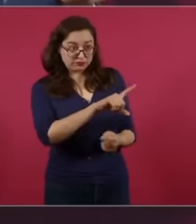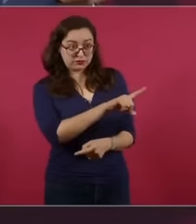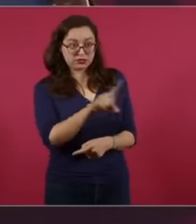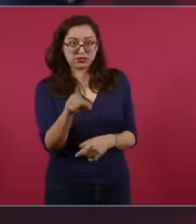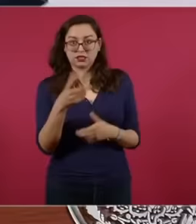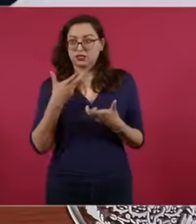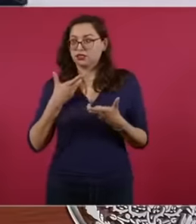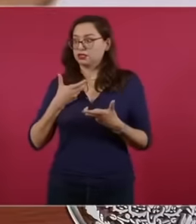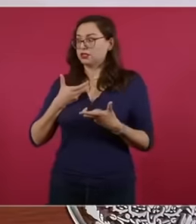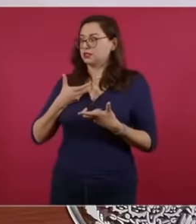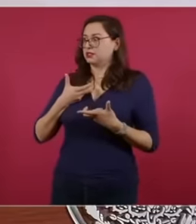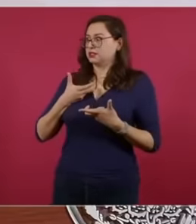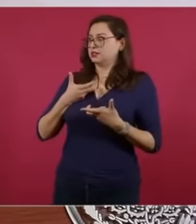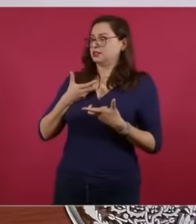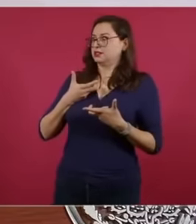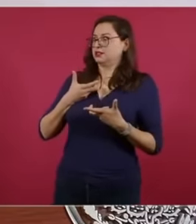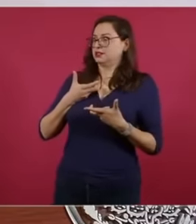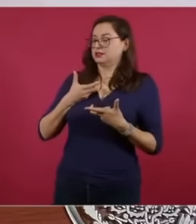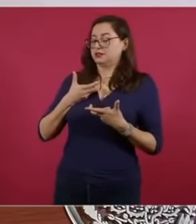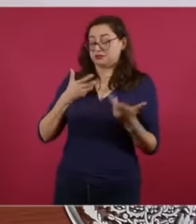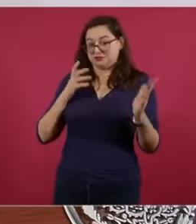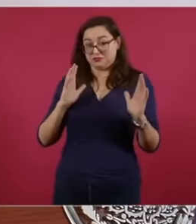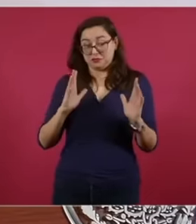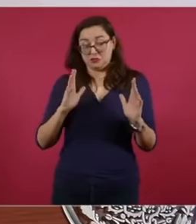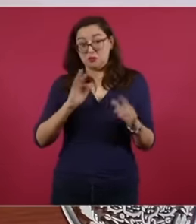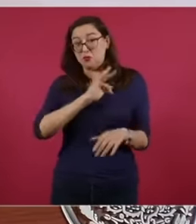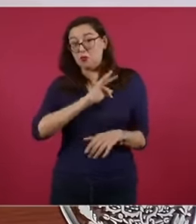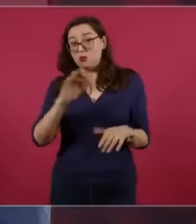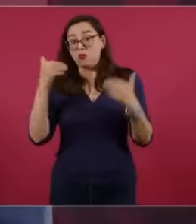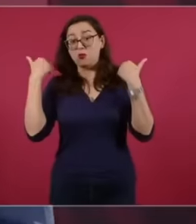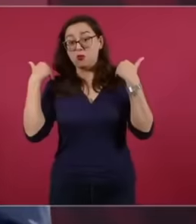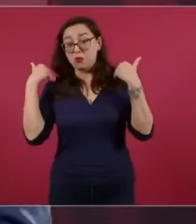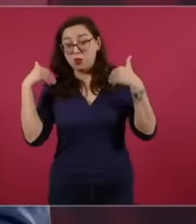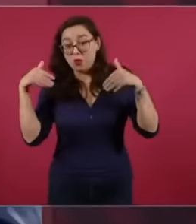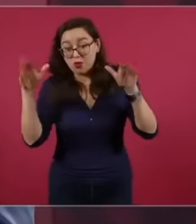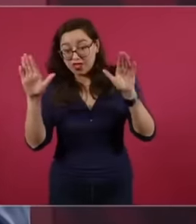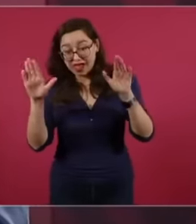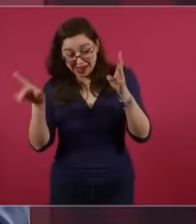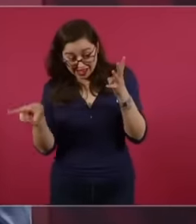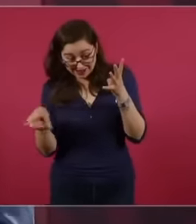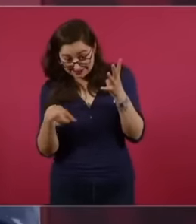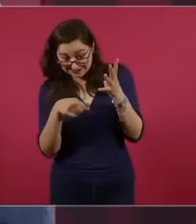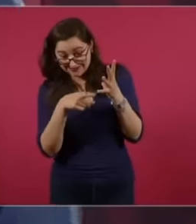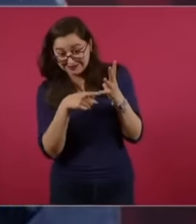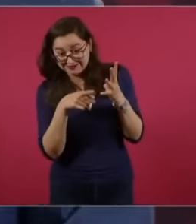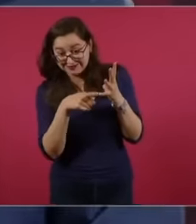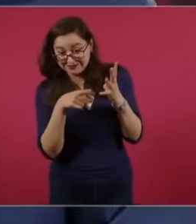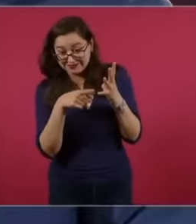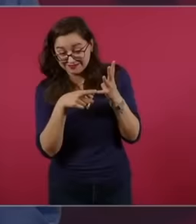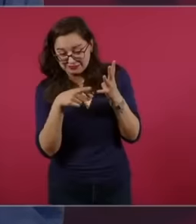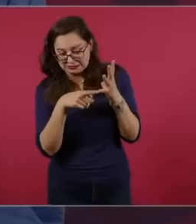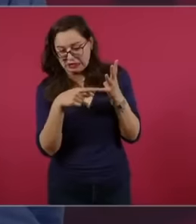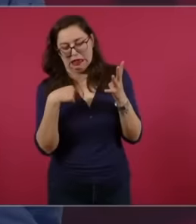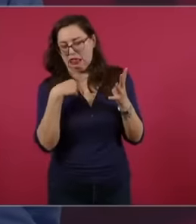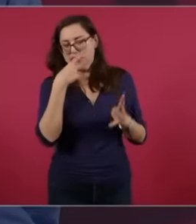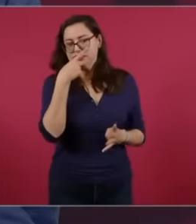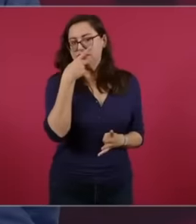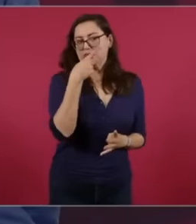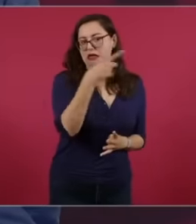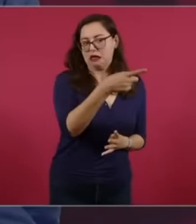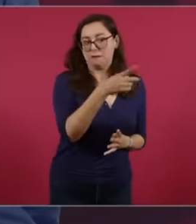, imagine that there are judges who protect